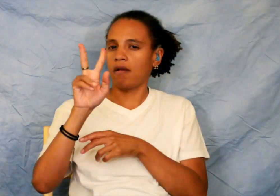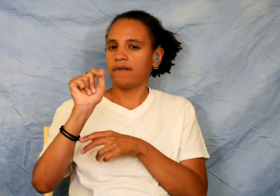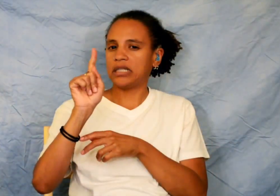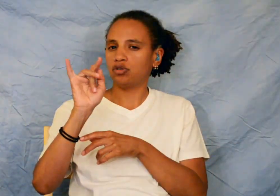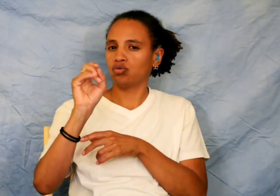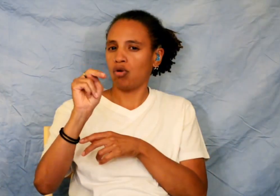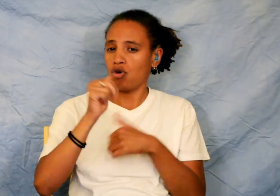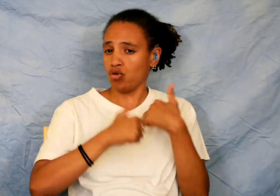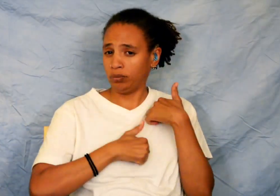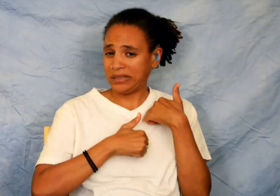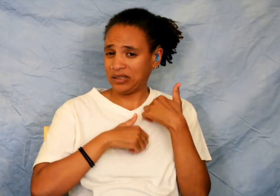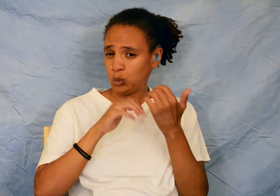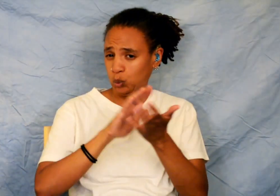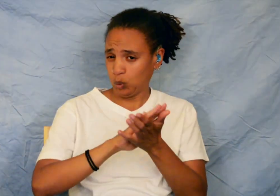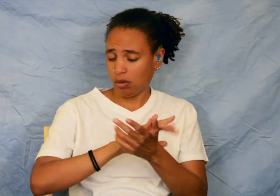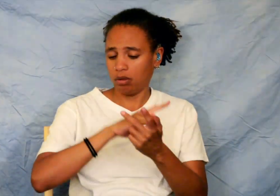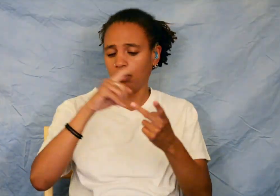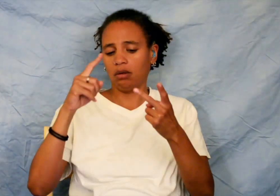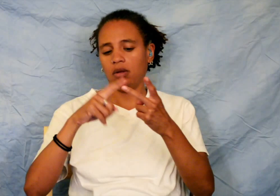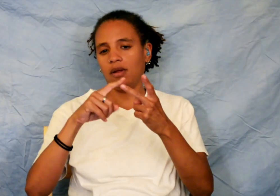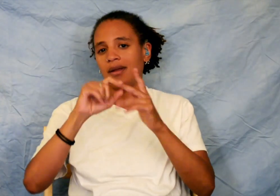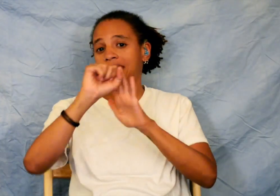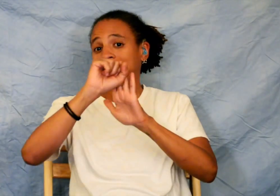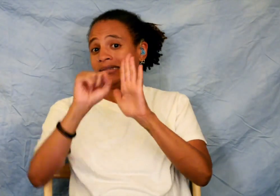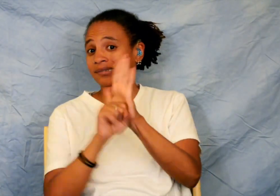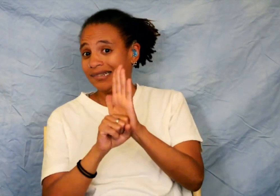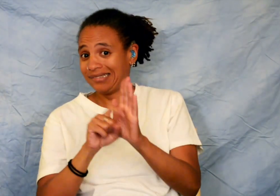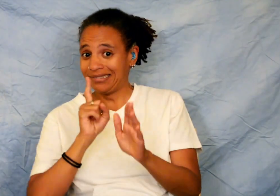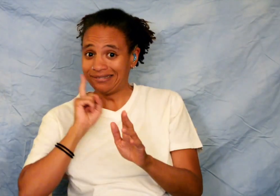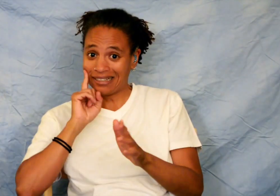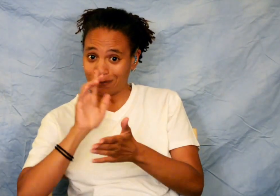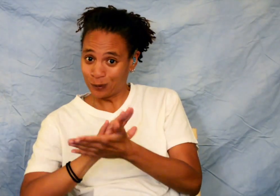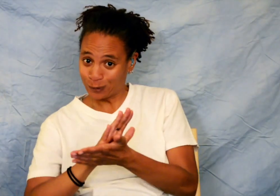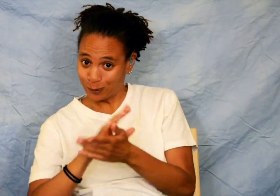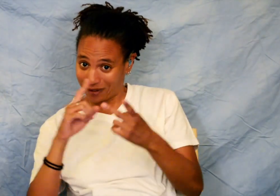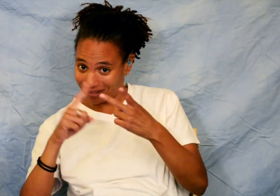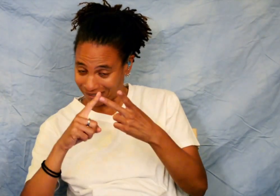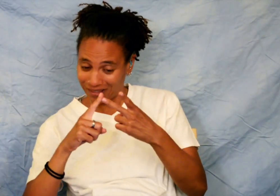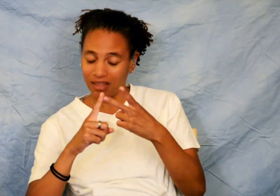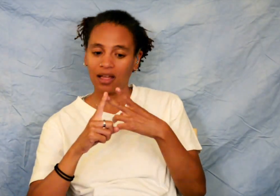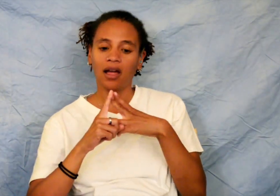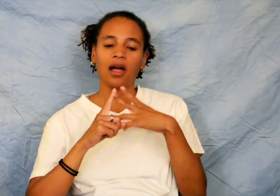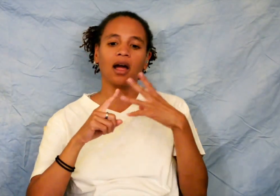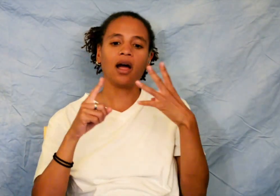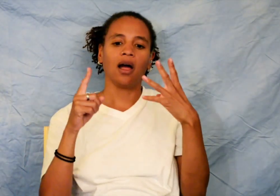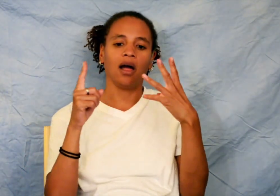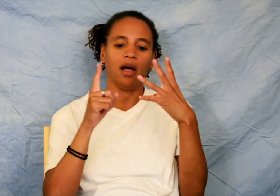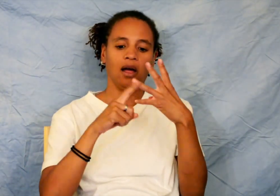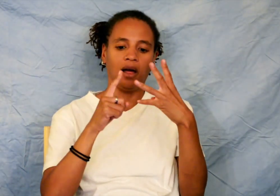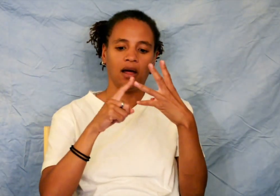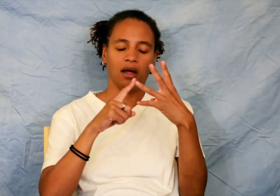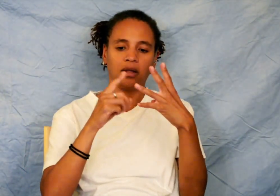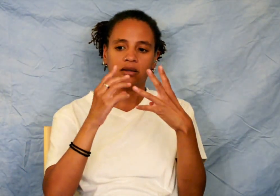schools we'll be visiting: the Salvation Army school, the State School for the Deaf, and